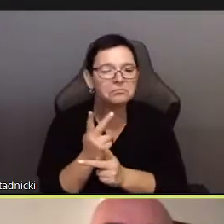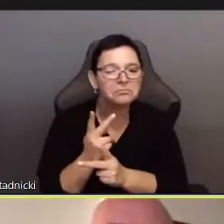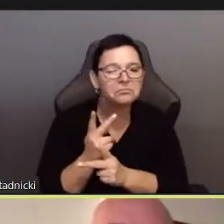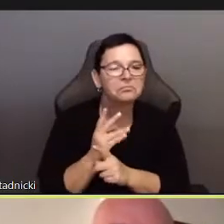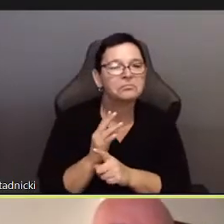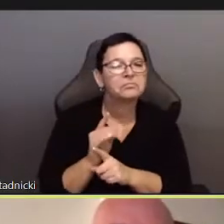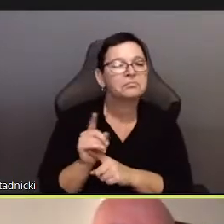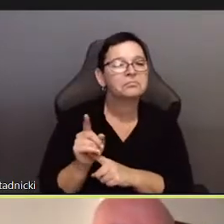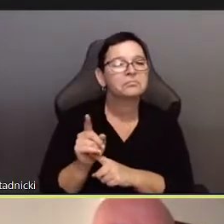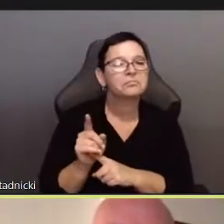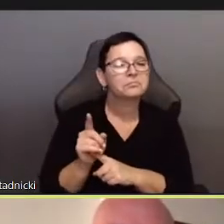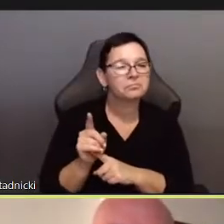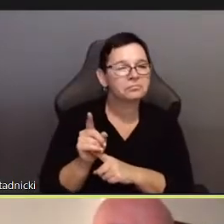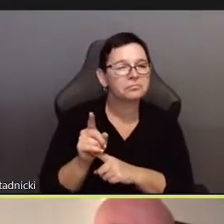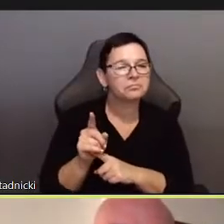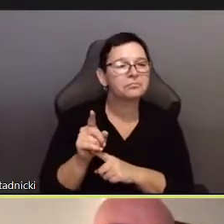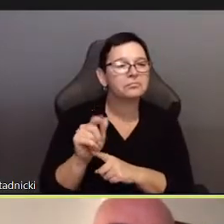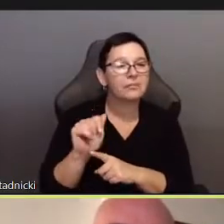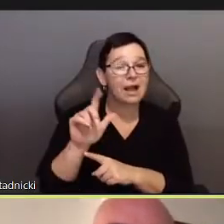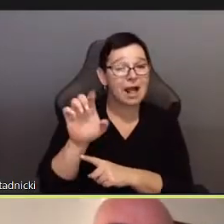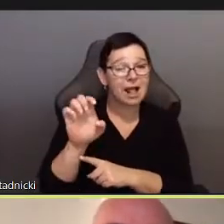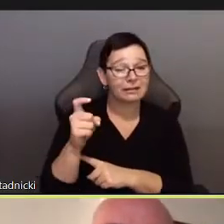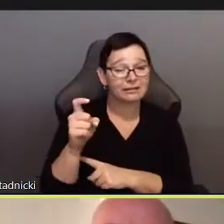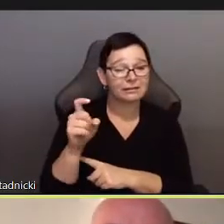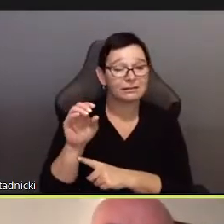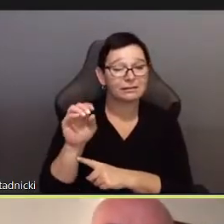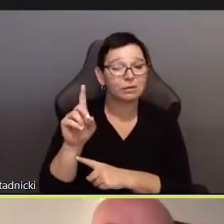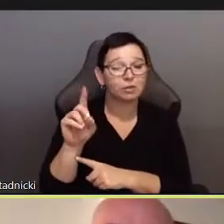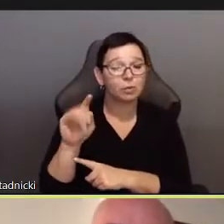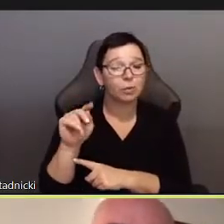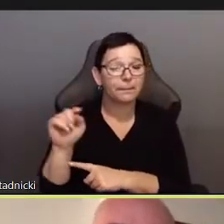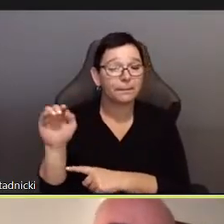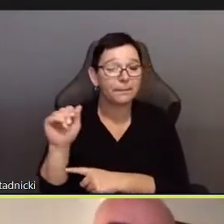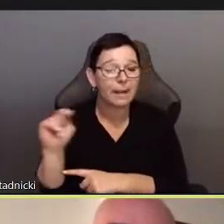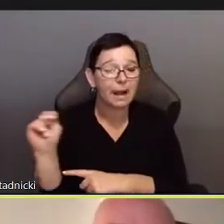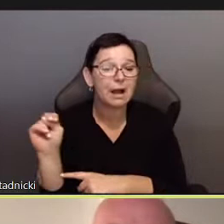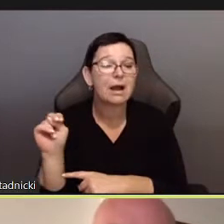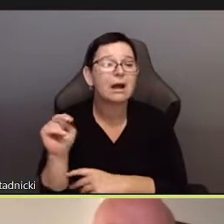This is the existential condition of whatever singularity in its solitude, int hich living is at being at odds with one self.